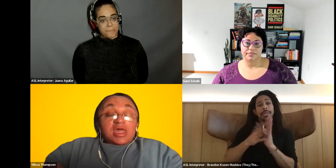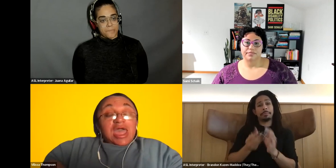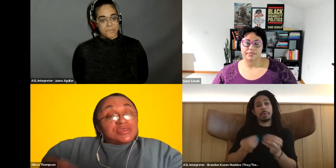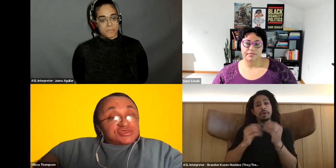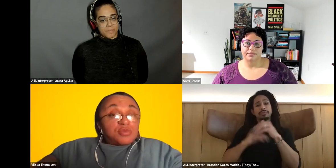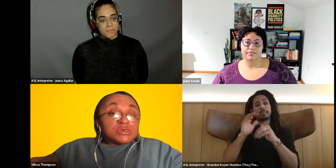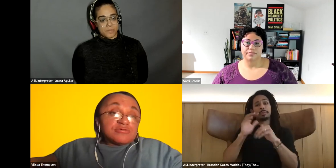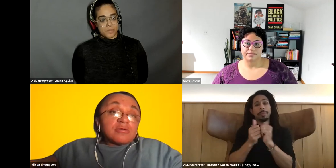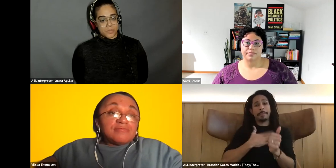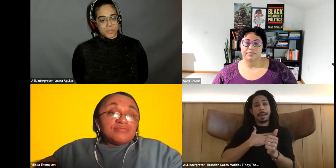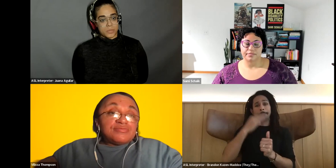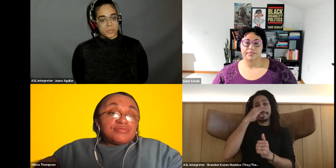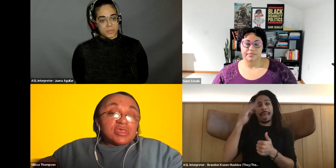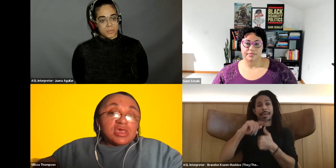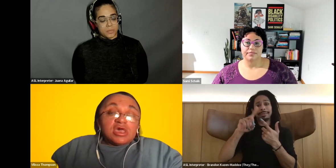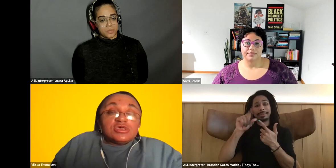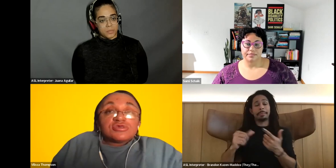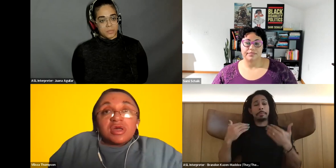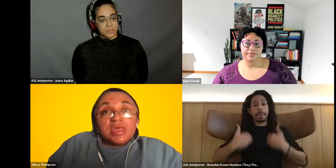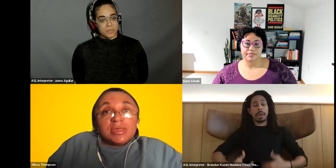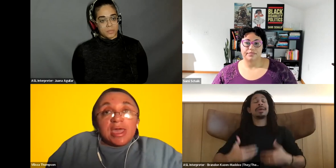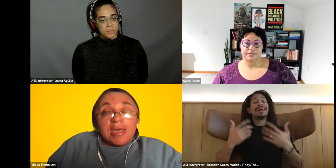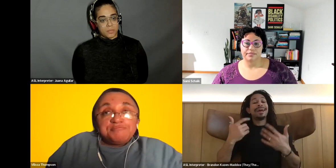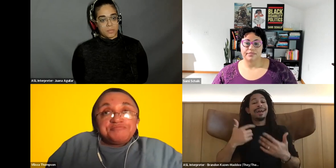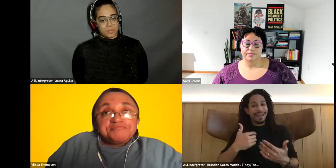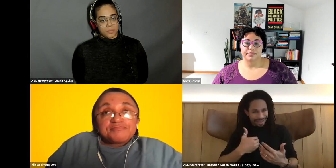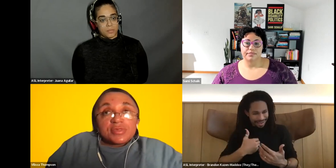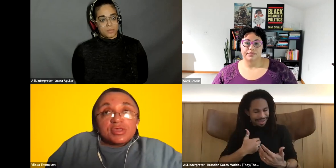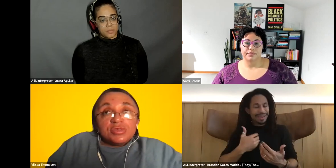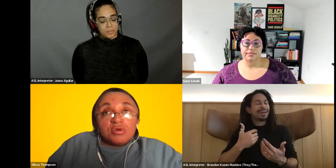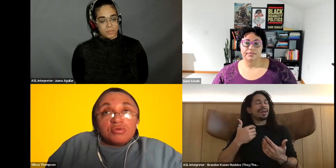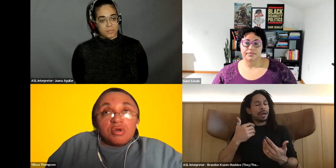Vilissa Thompson: had the separation from. So I think that you know